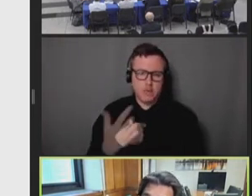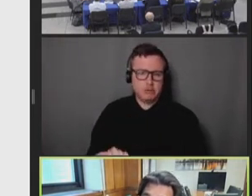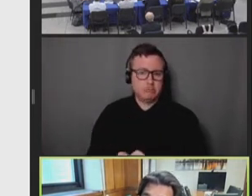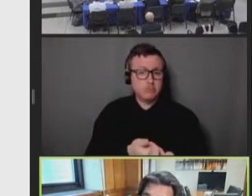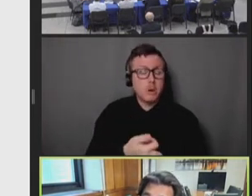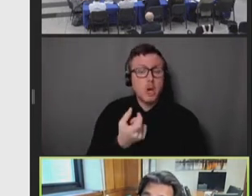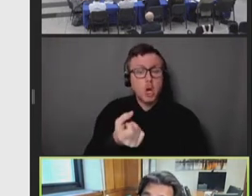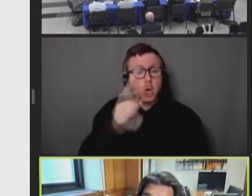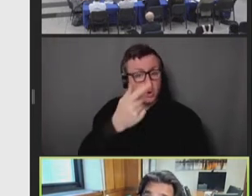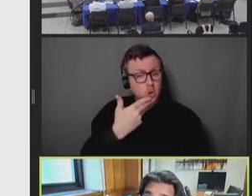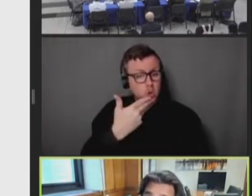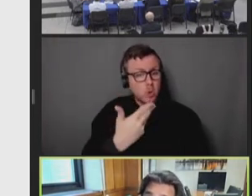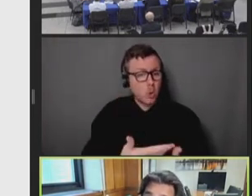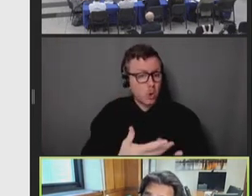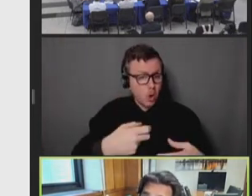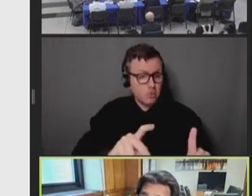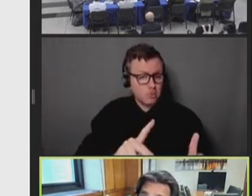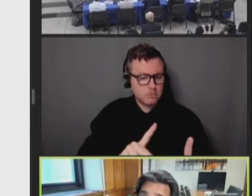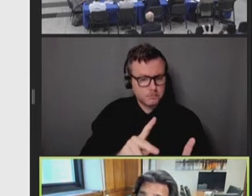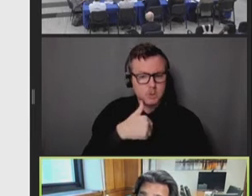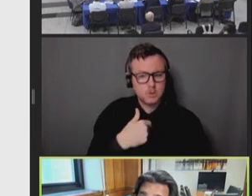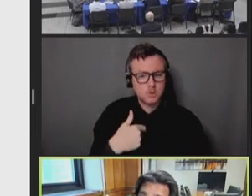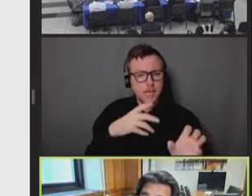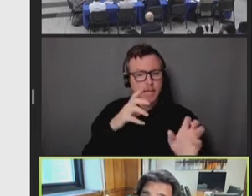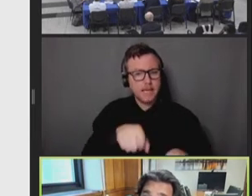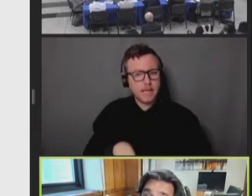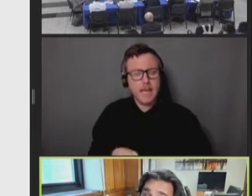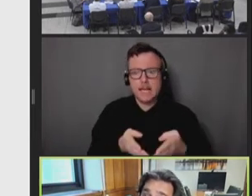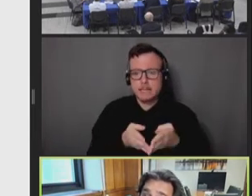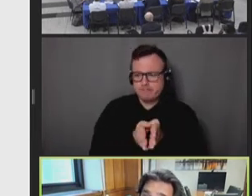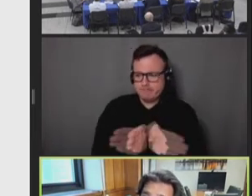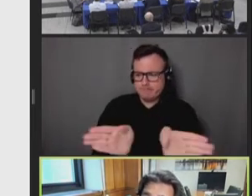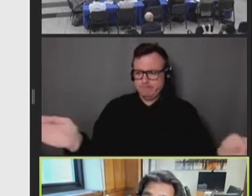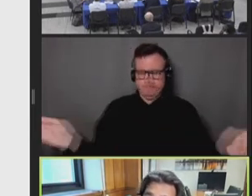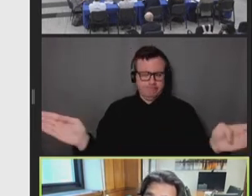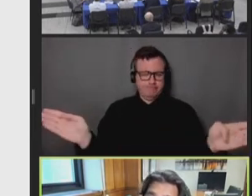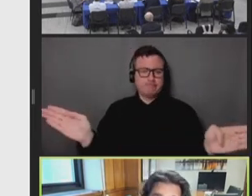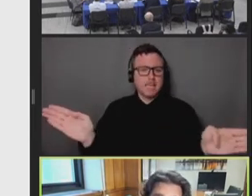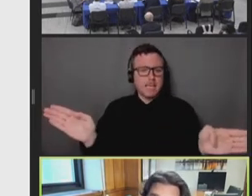a great opportunity, to expand supply and, in no small part, is a reason why